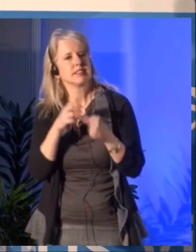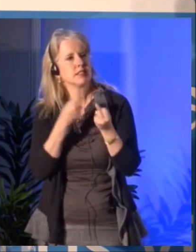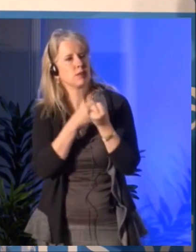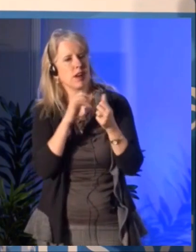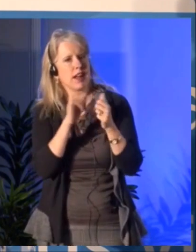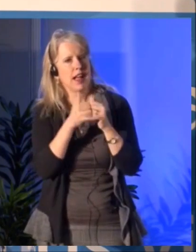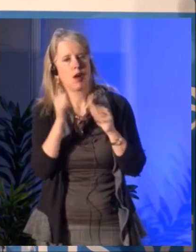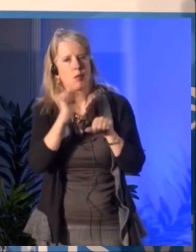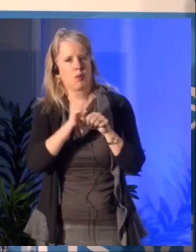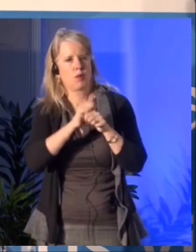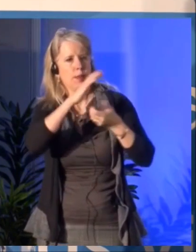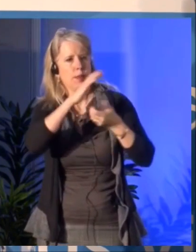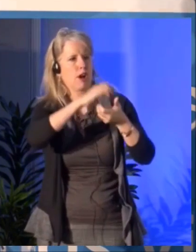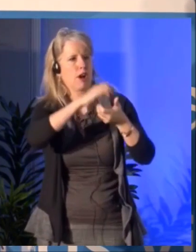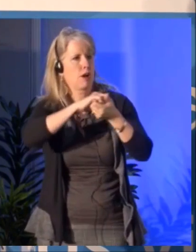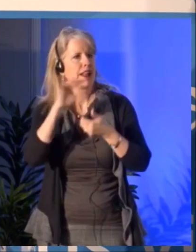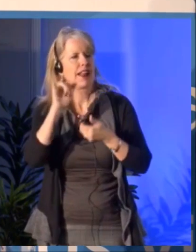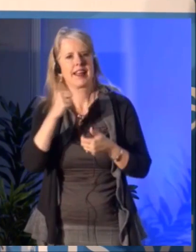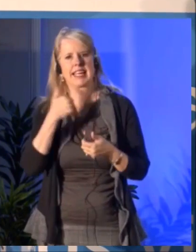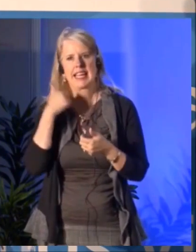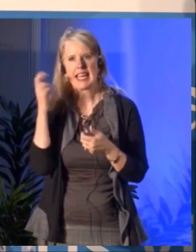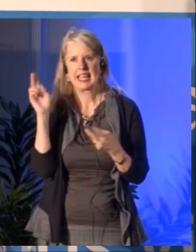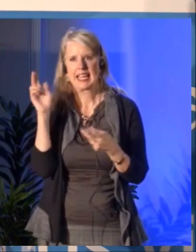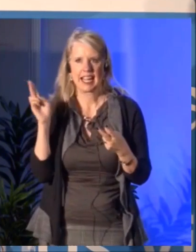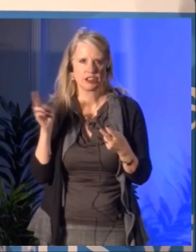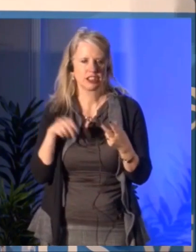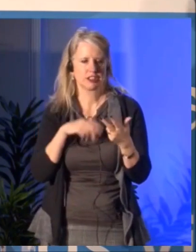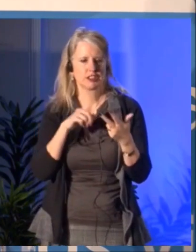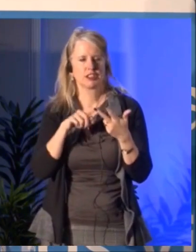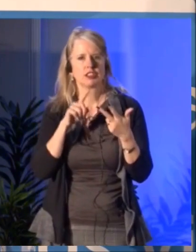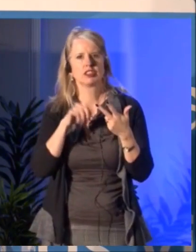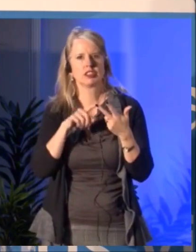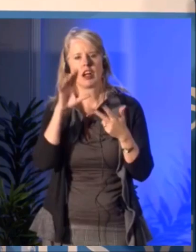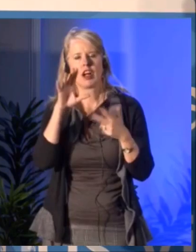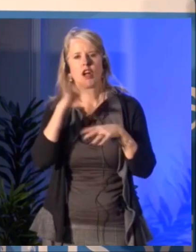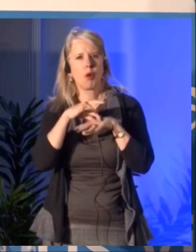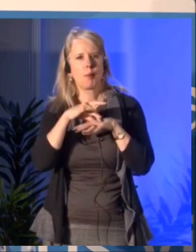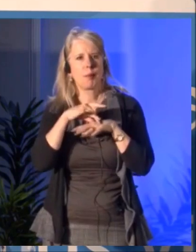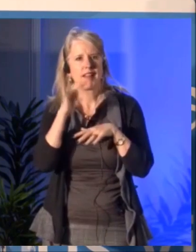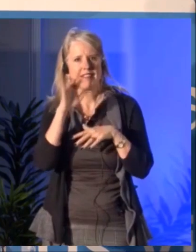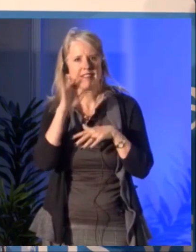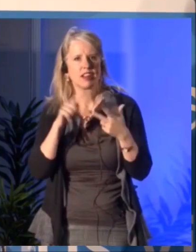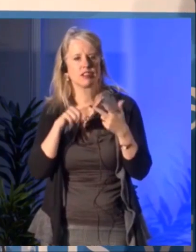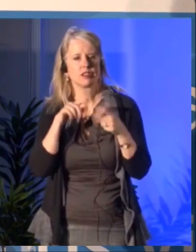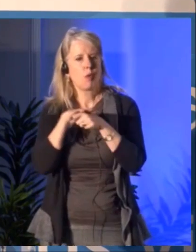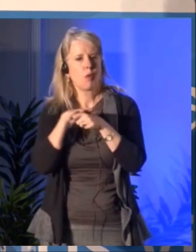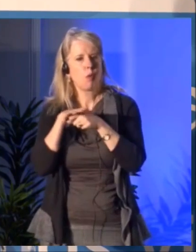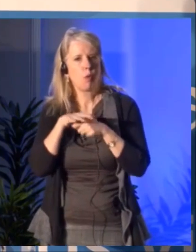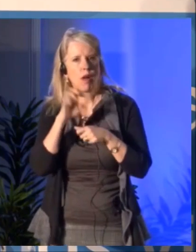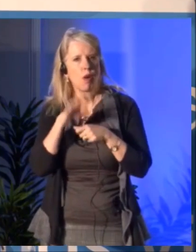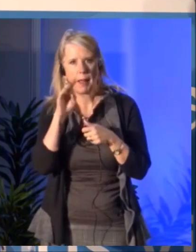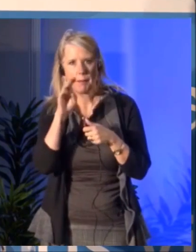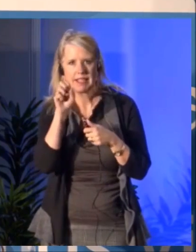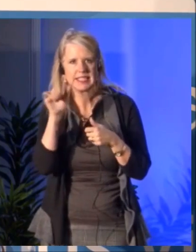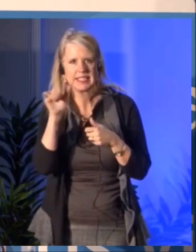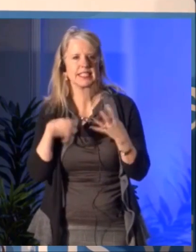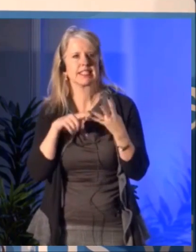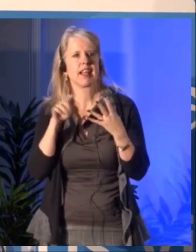that Canada becomes an important player in terms of presenting the arts around the world.